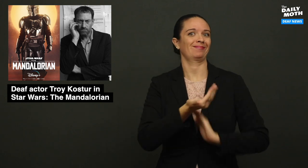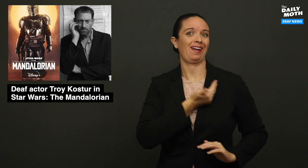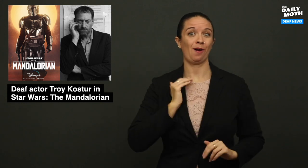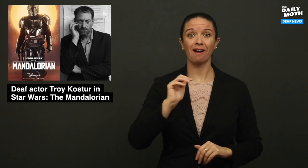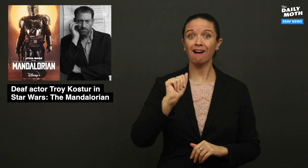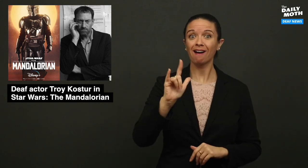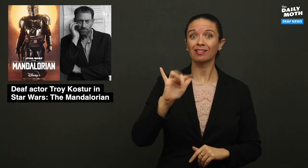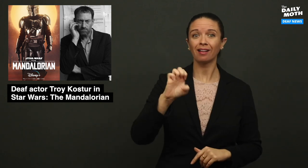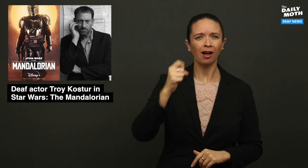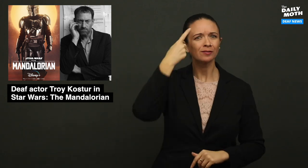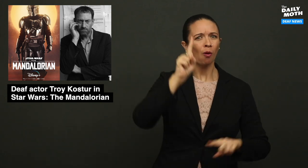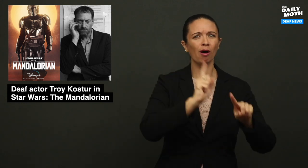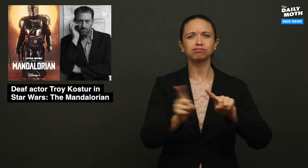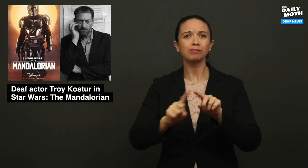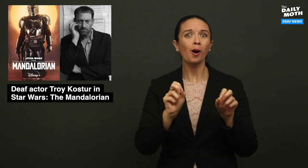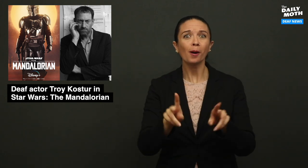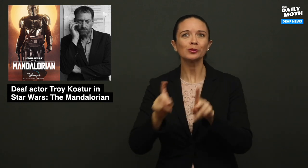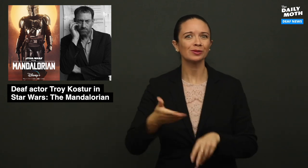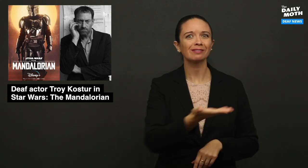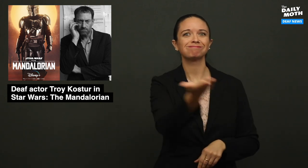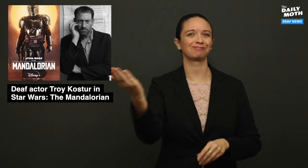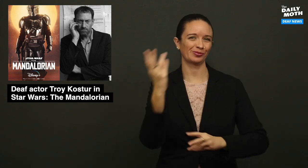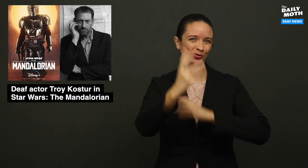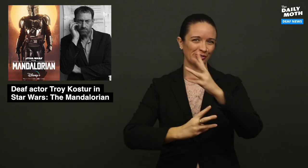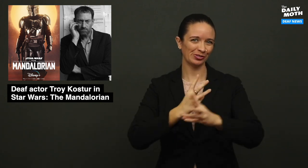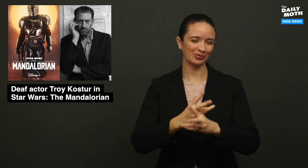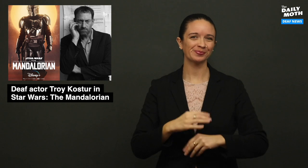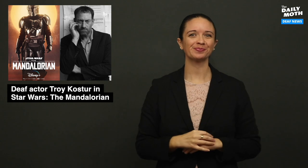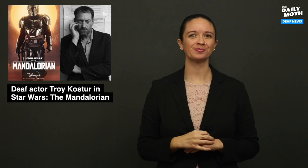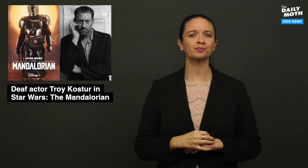become our allies for various opportunities out in the world.